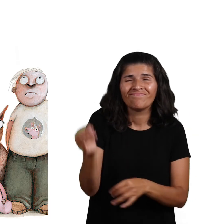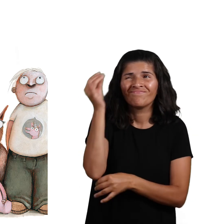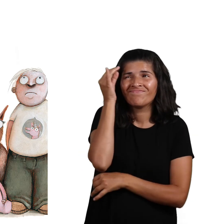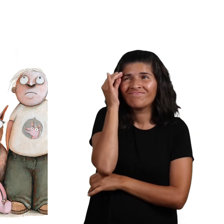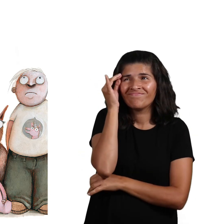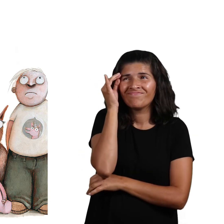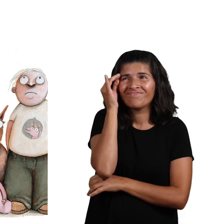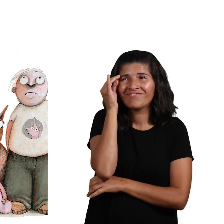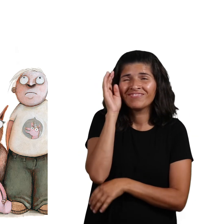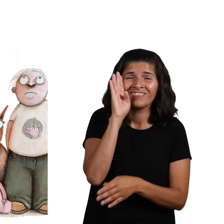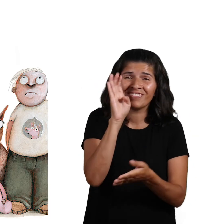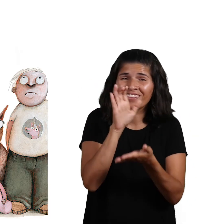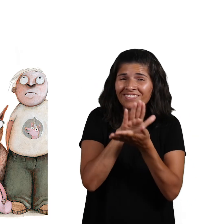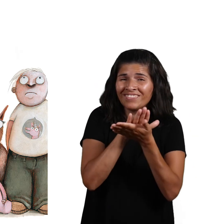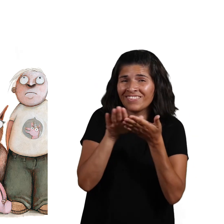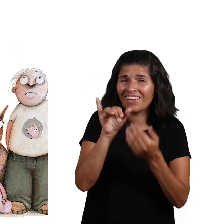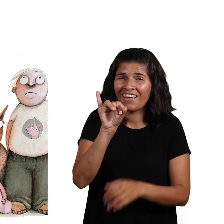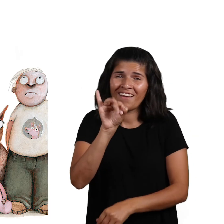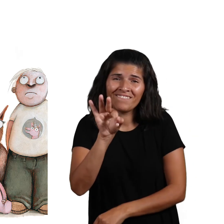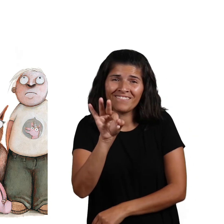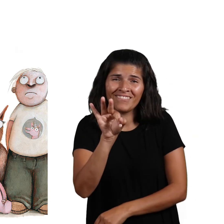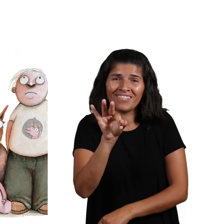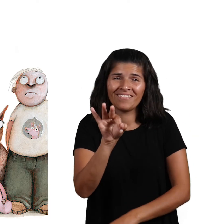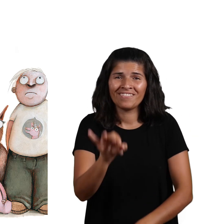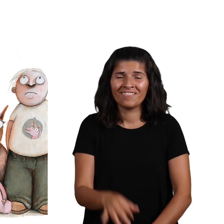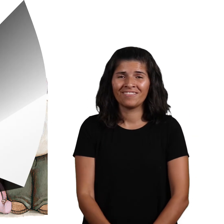She thought how nice that it would be…